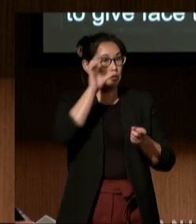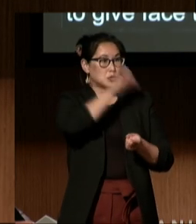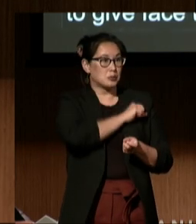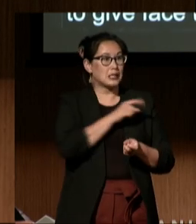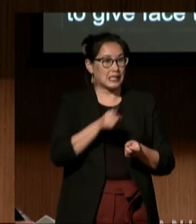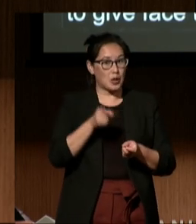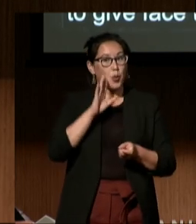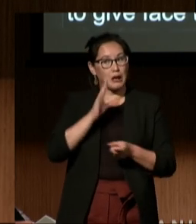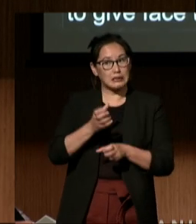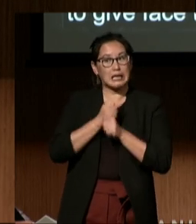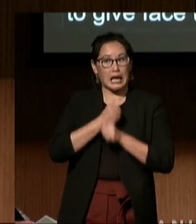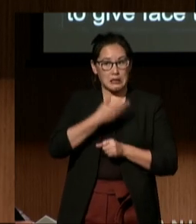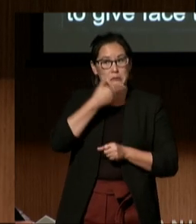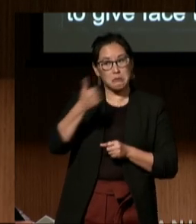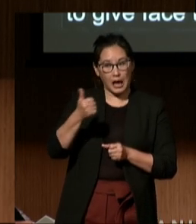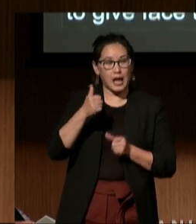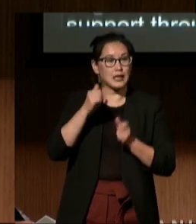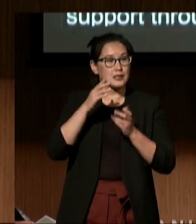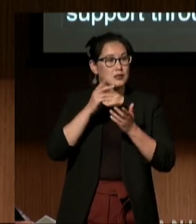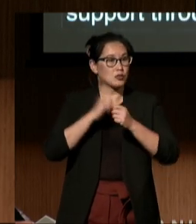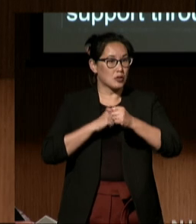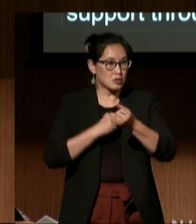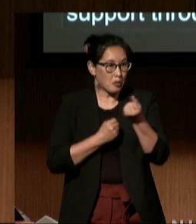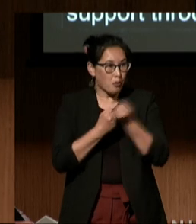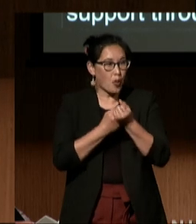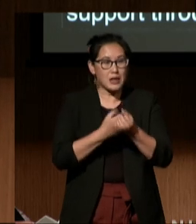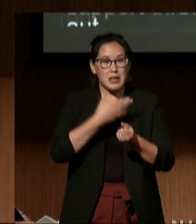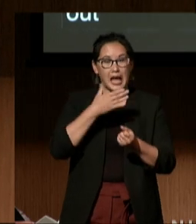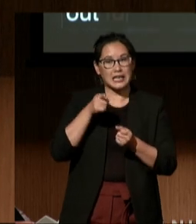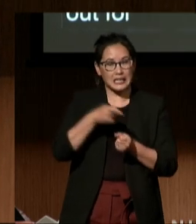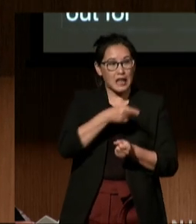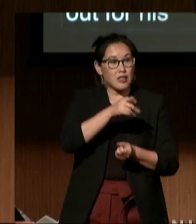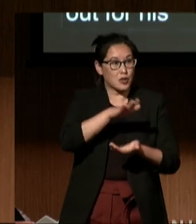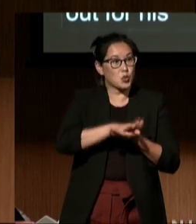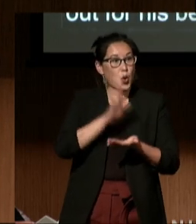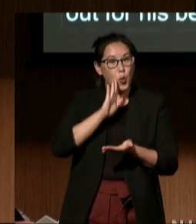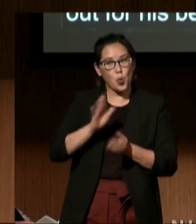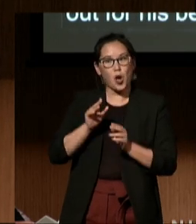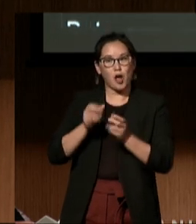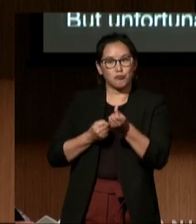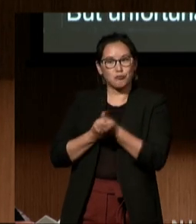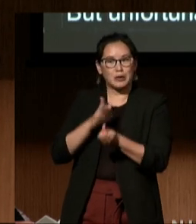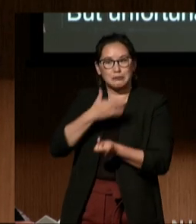and look out for his best interests. But, unfortunately, during his, around fourth grade year,